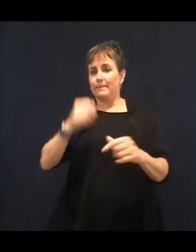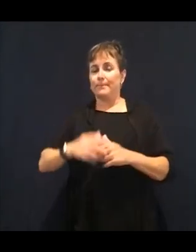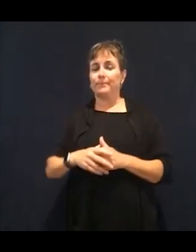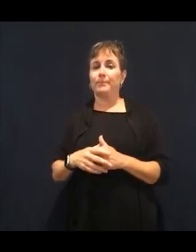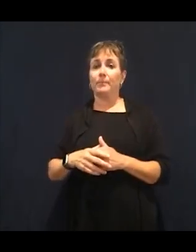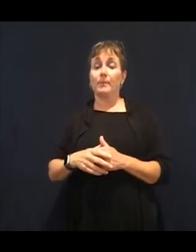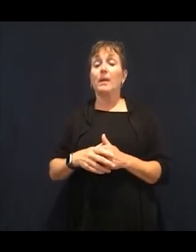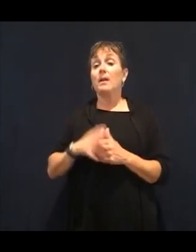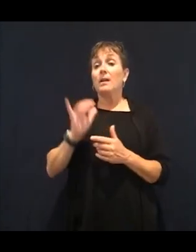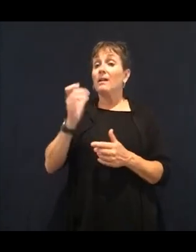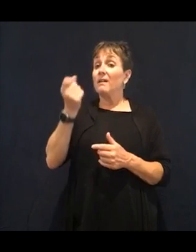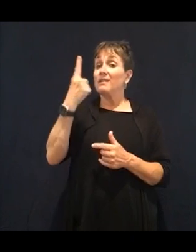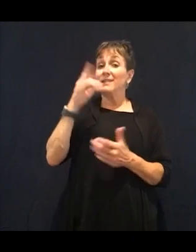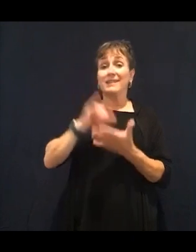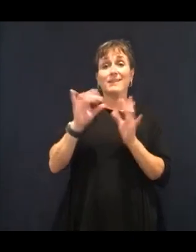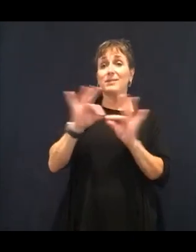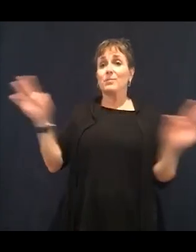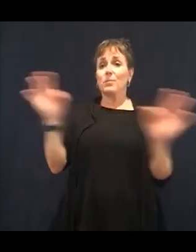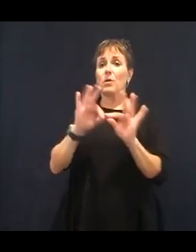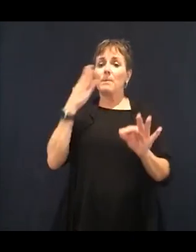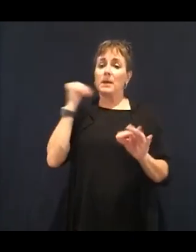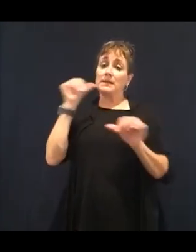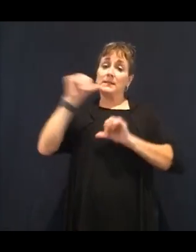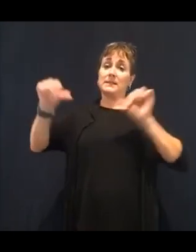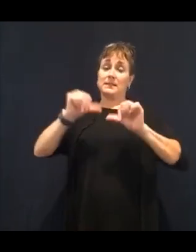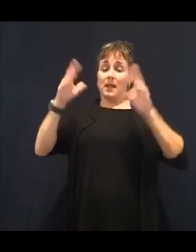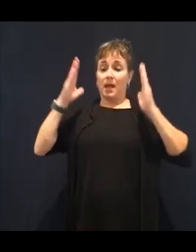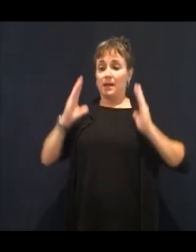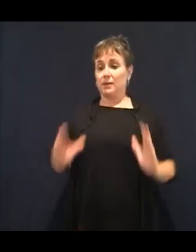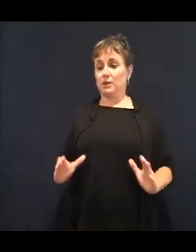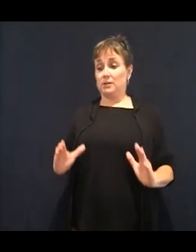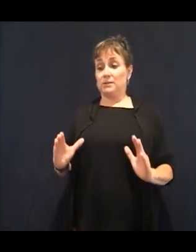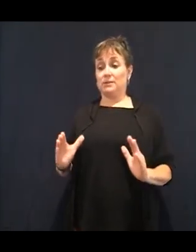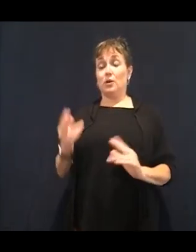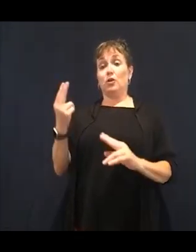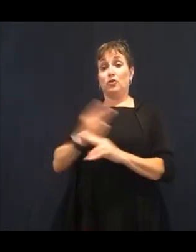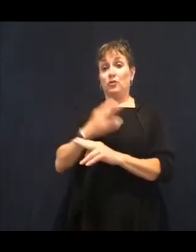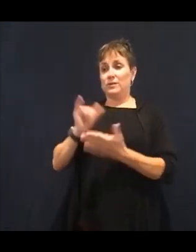formulate good tasting food for us, so it's not even our fault that we crave